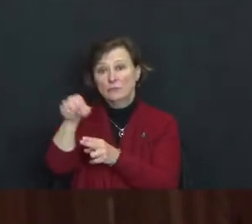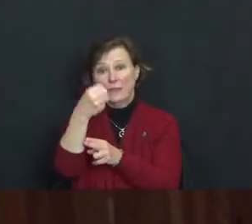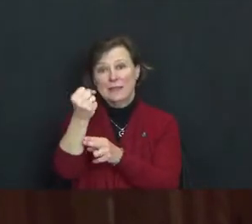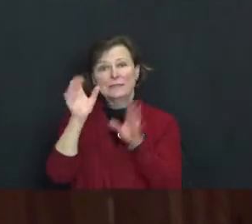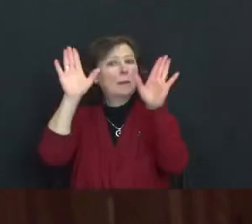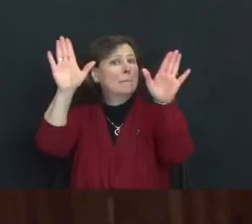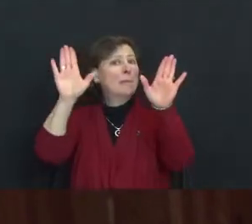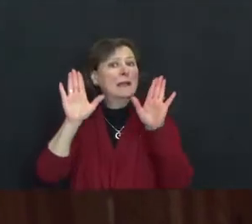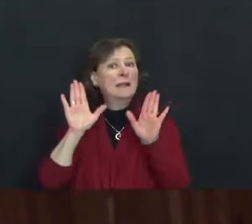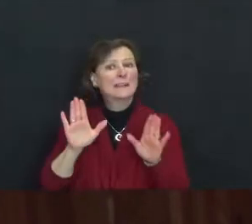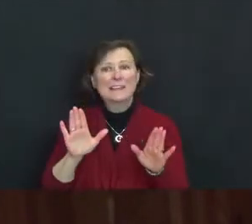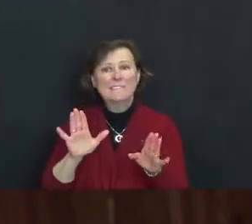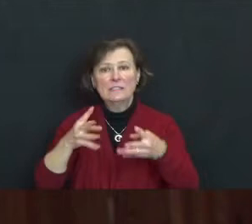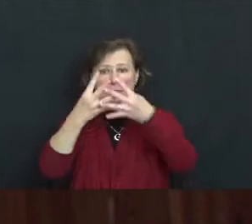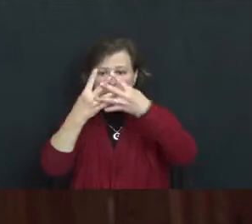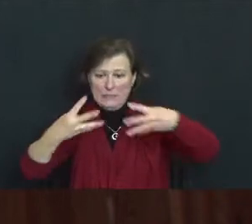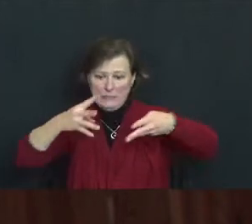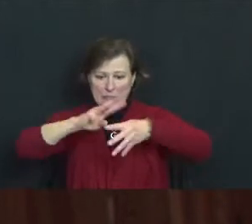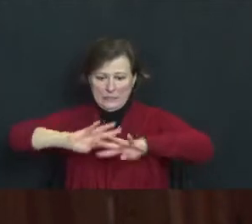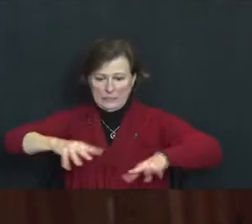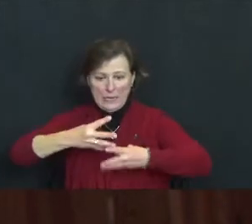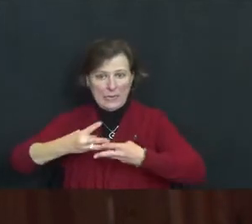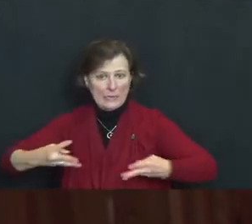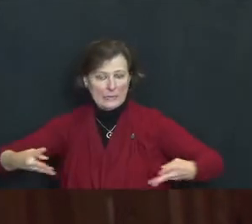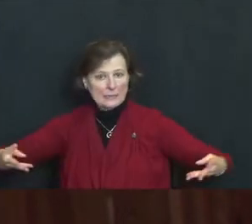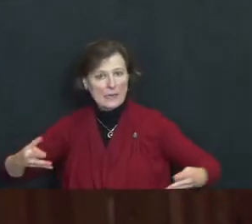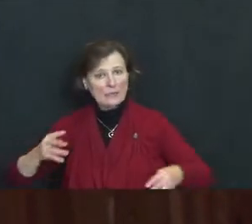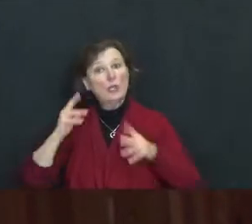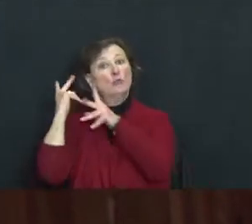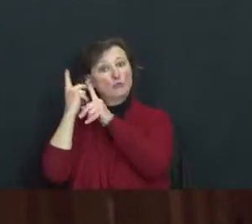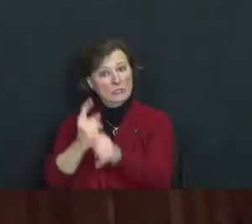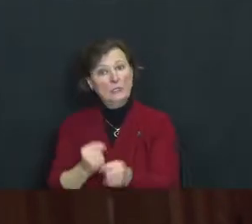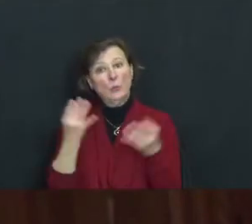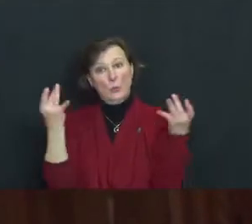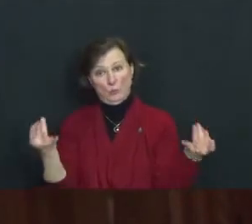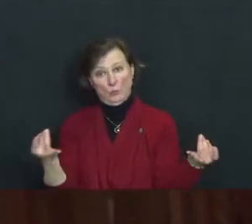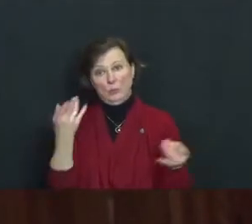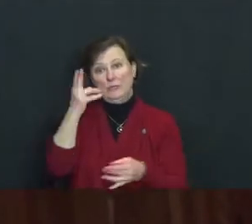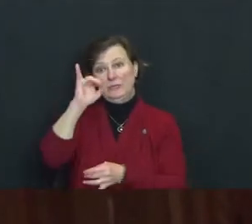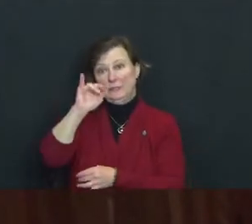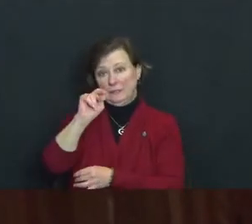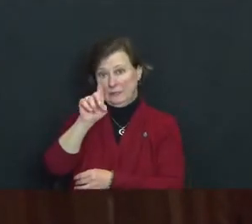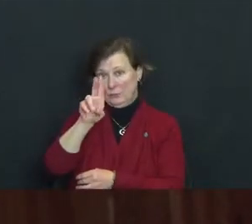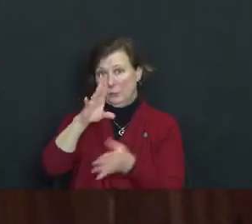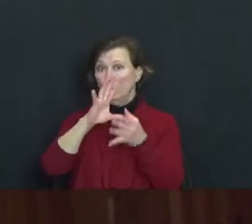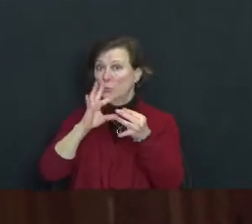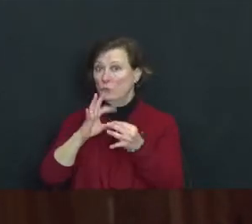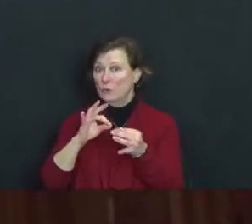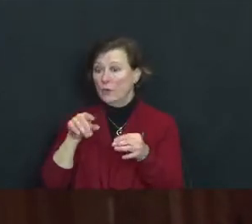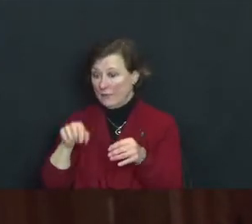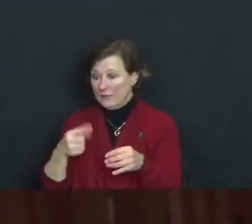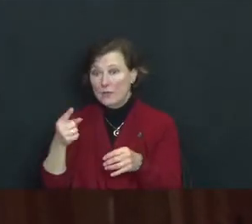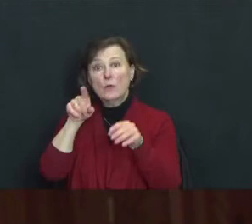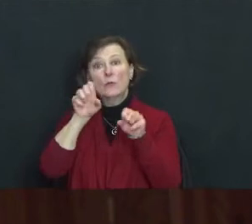It is a traditional Buddhist and Hindu story and this version is available on the UUA website